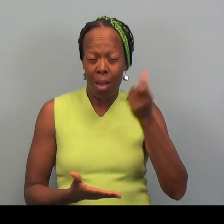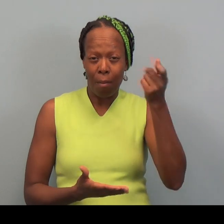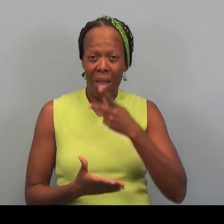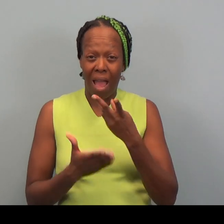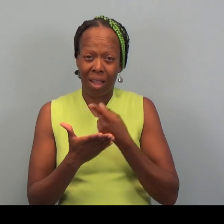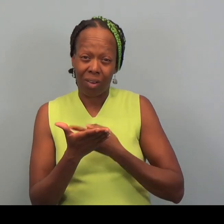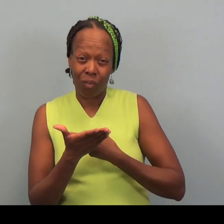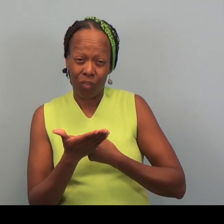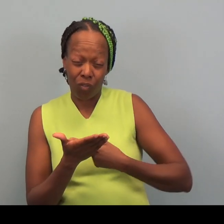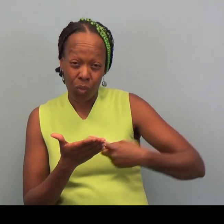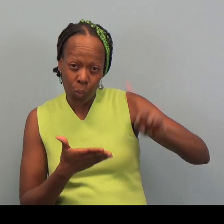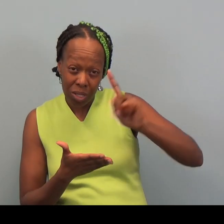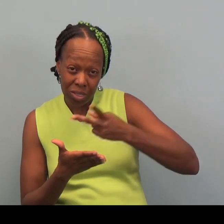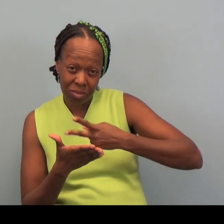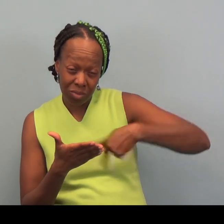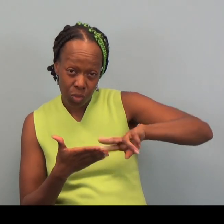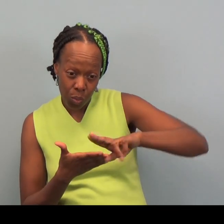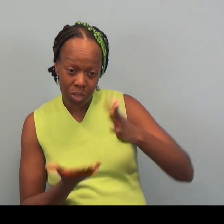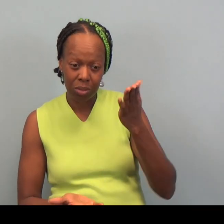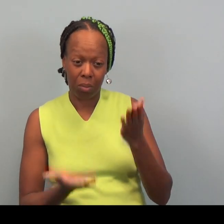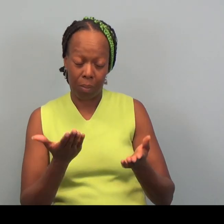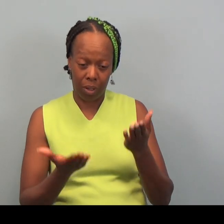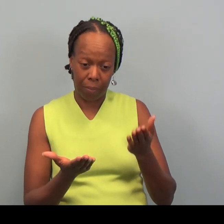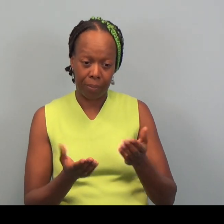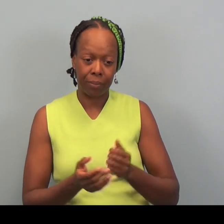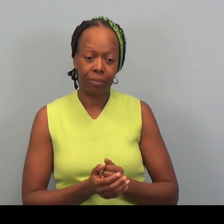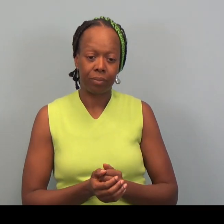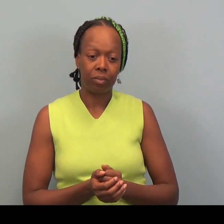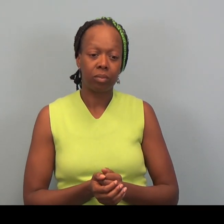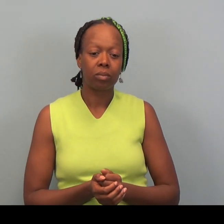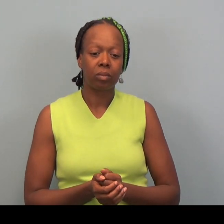You know between one week, maybe two weeks.